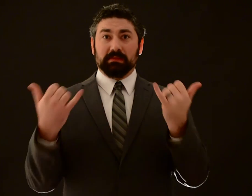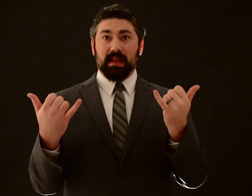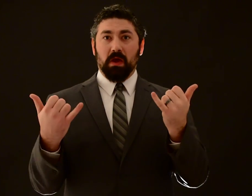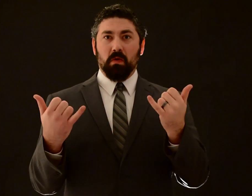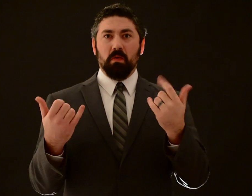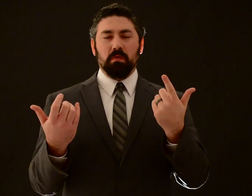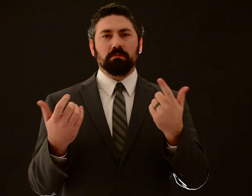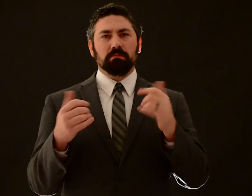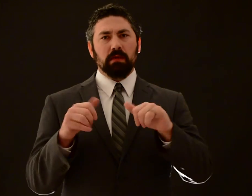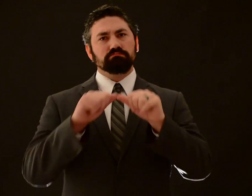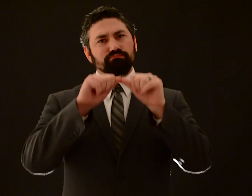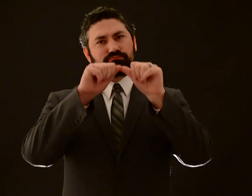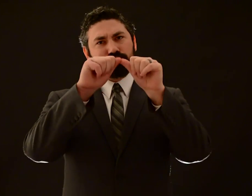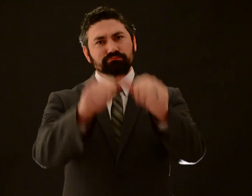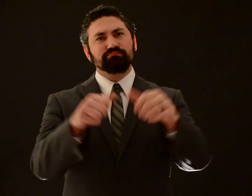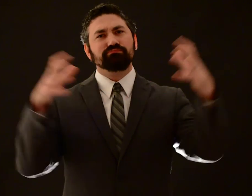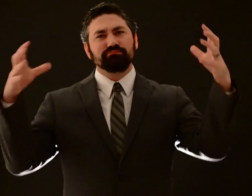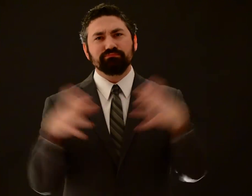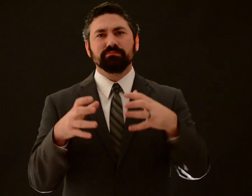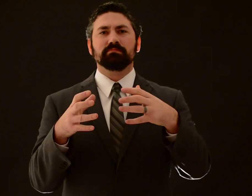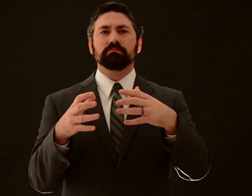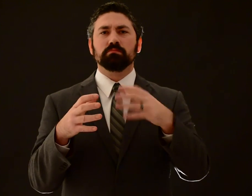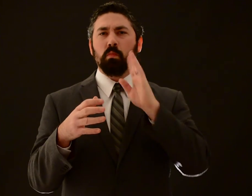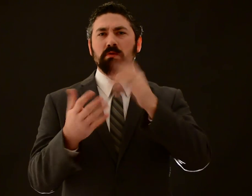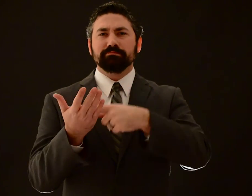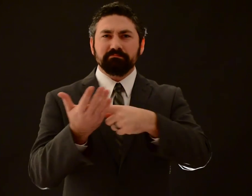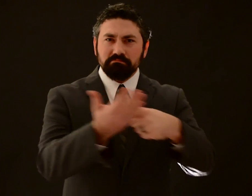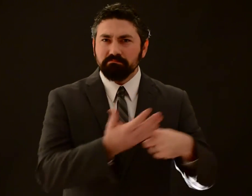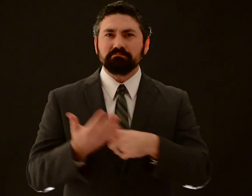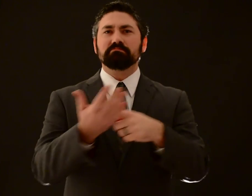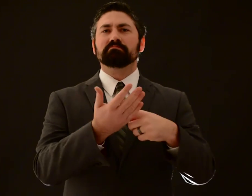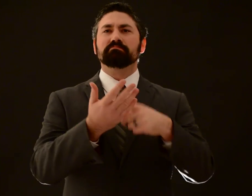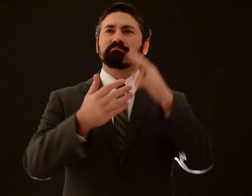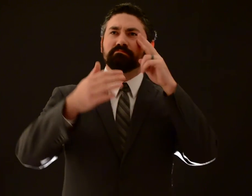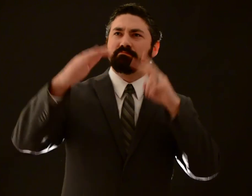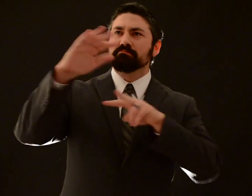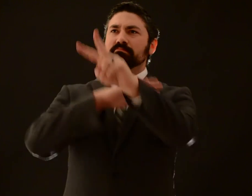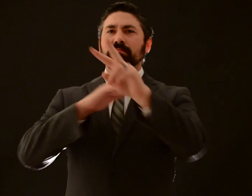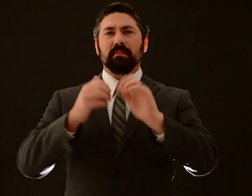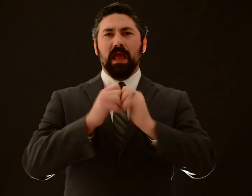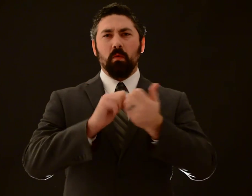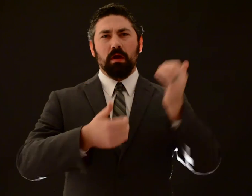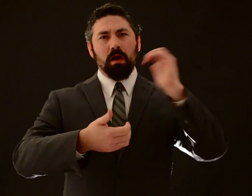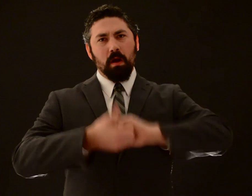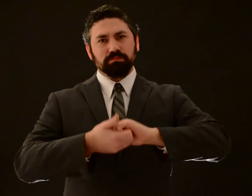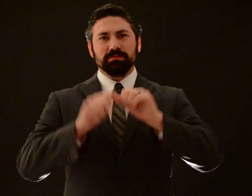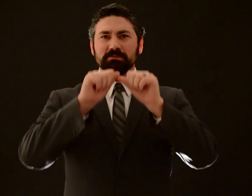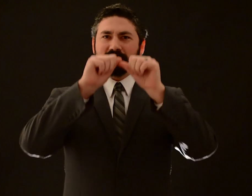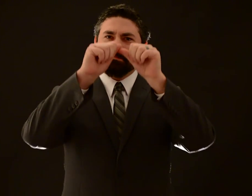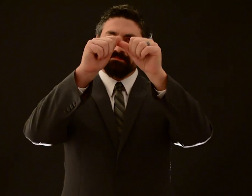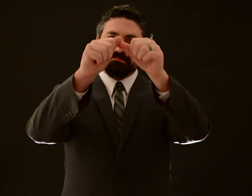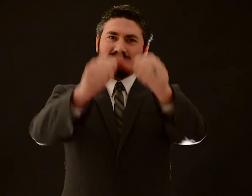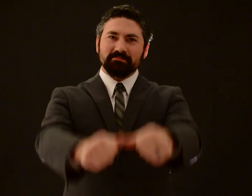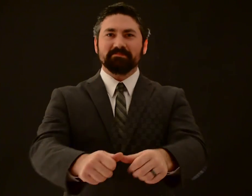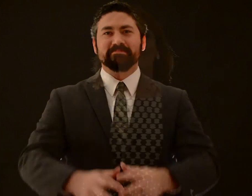Now through discussions and collaborations, we will keep moving forward together.